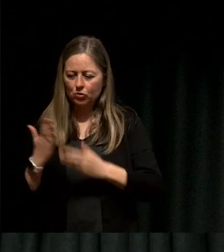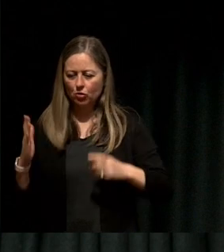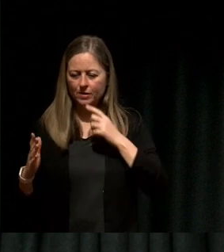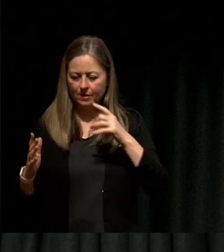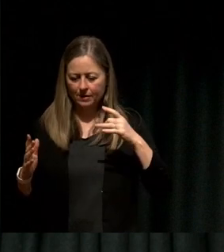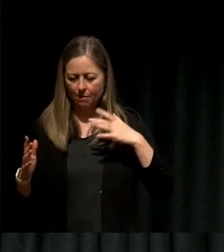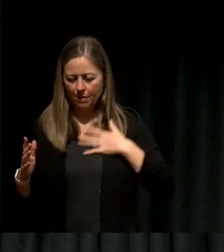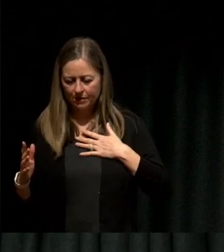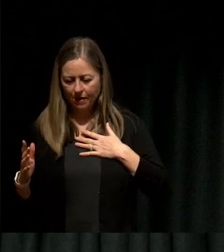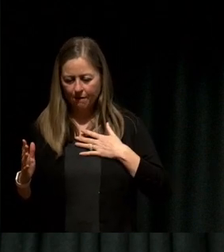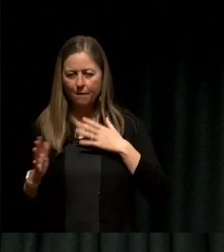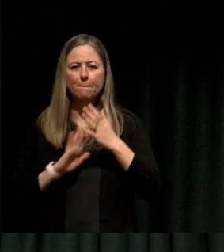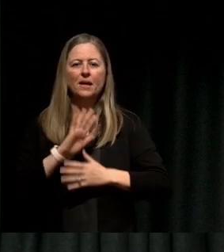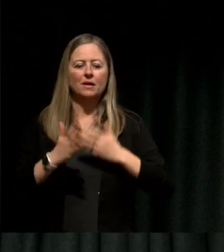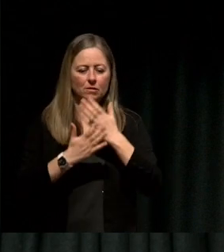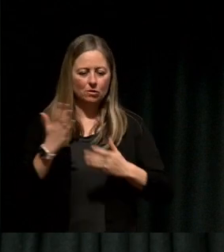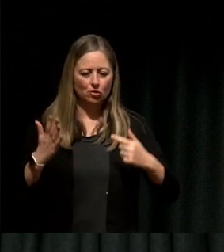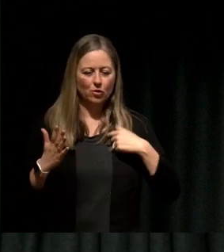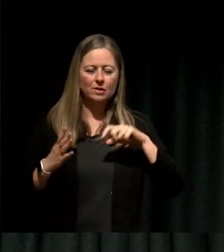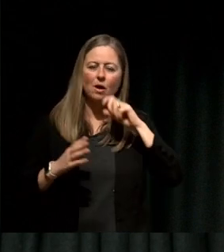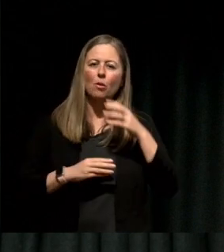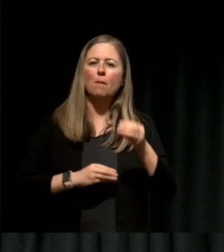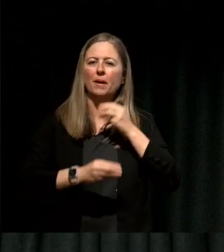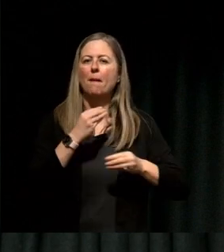You tell yourself a story below the line you become the person below the line, you tell